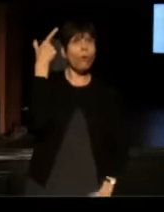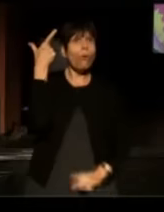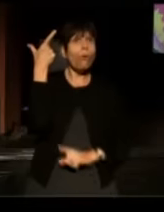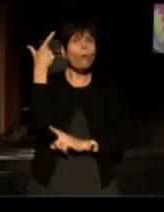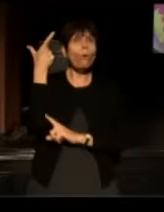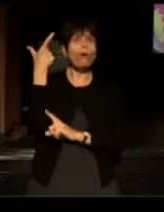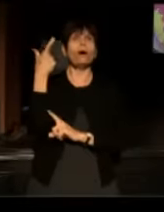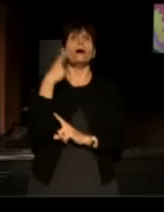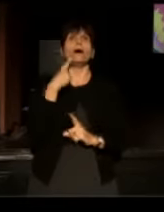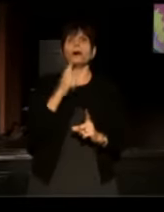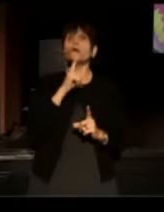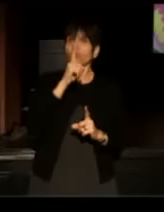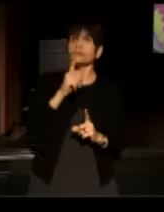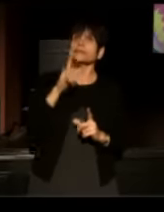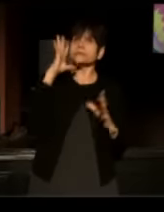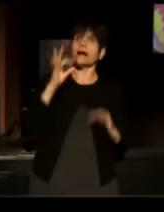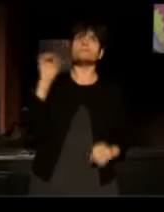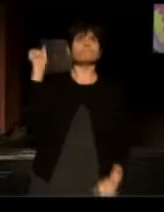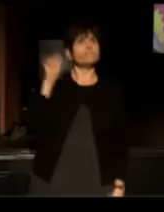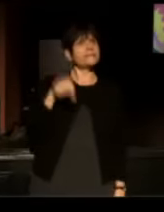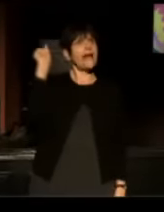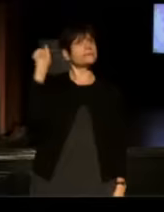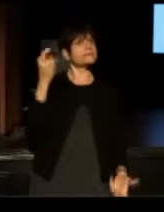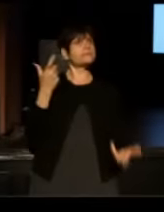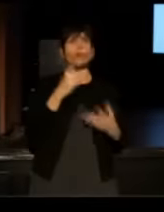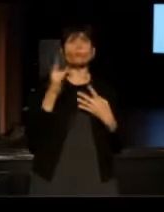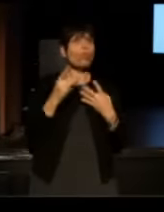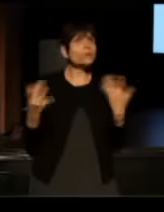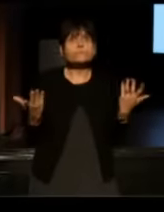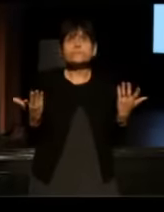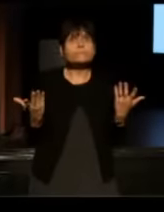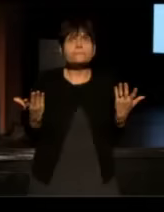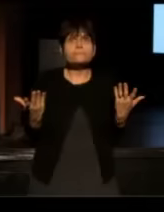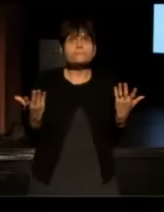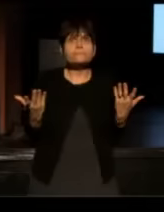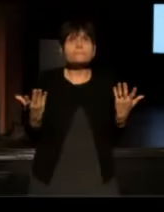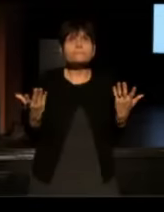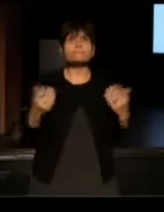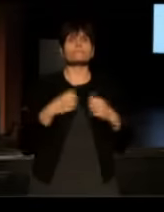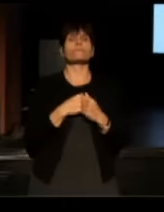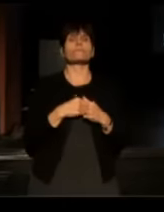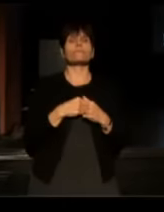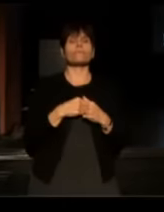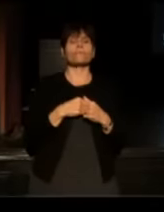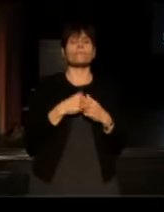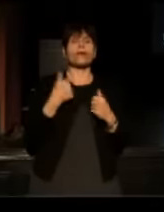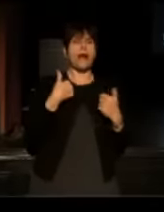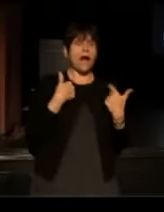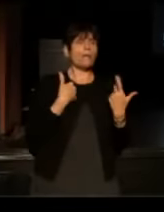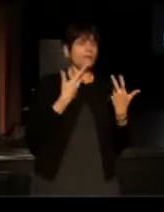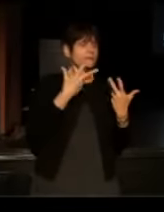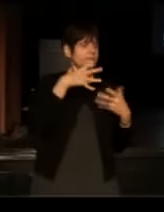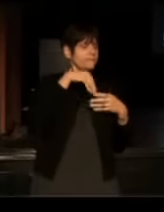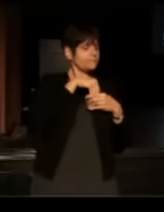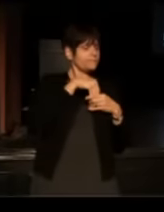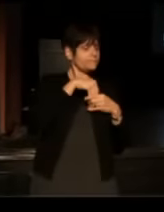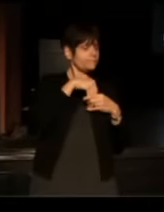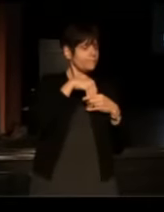And I decided, "Yes I mean, I have no choice." (Douglas Turner) I was precocious when I was taught the ABCs